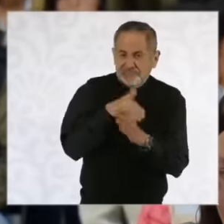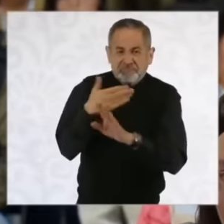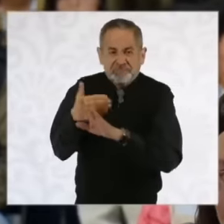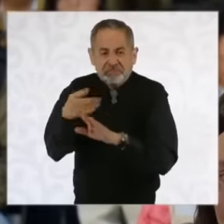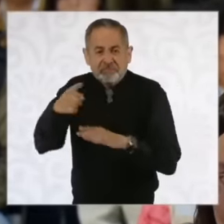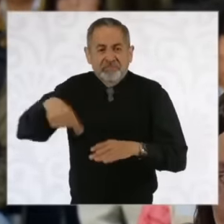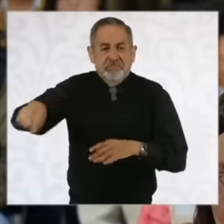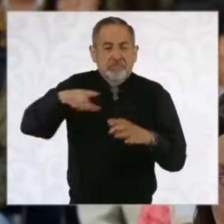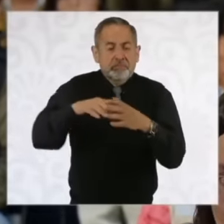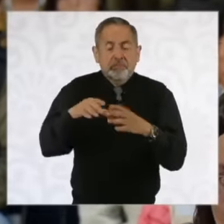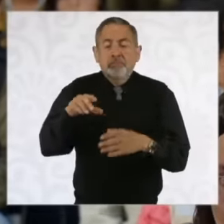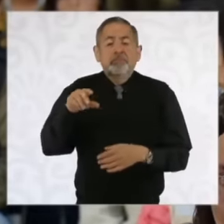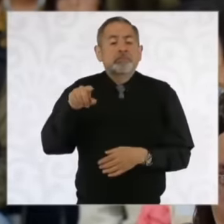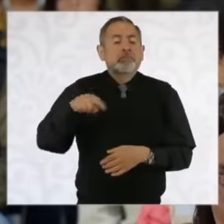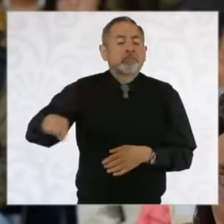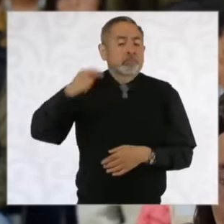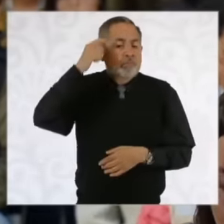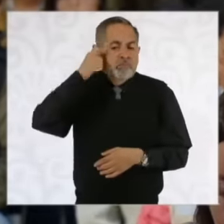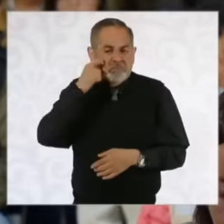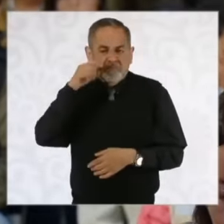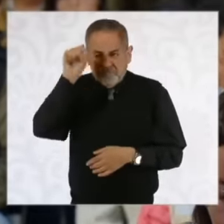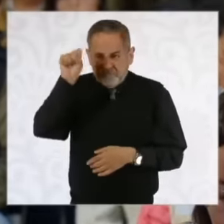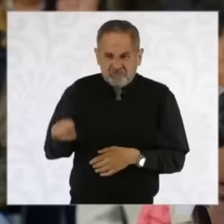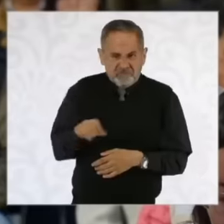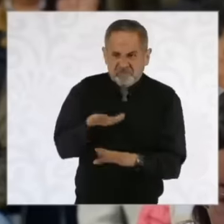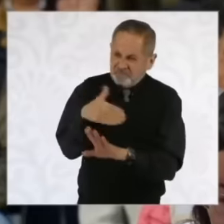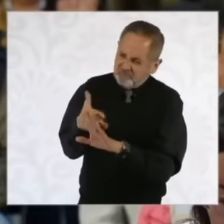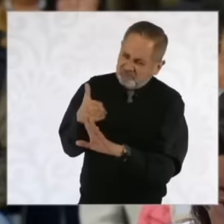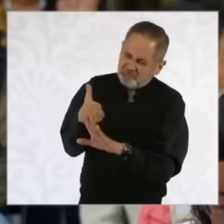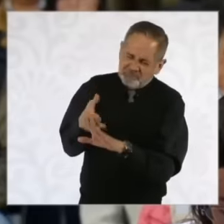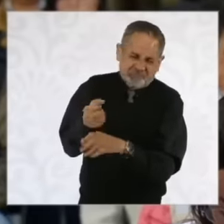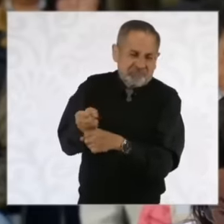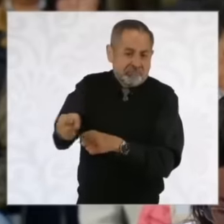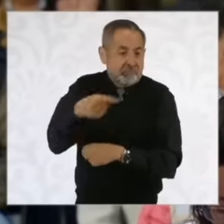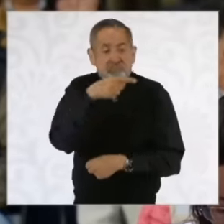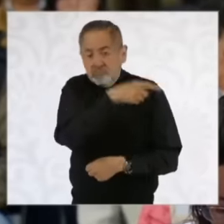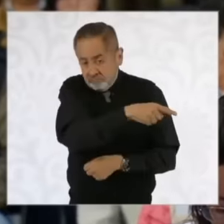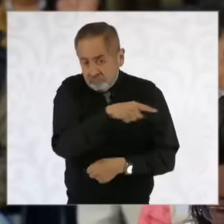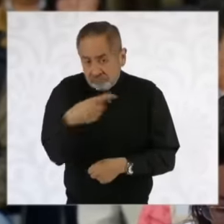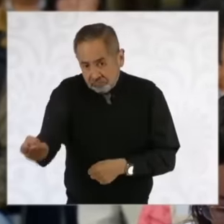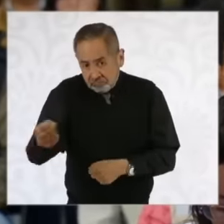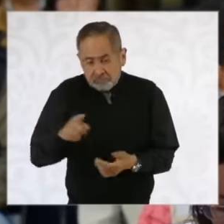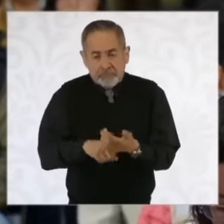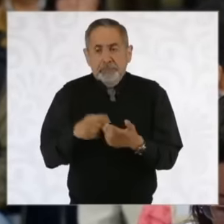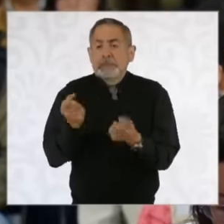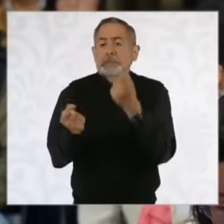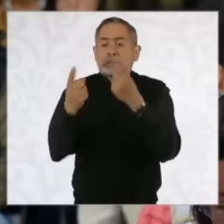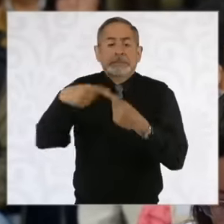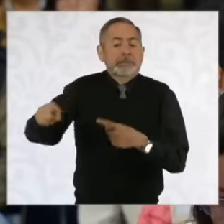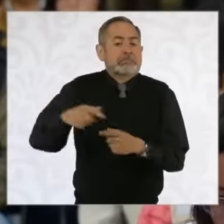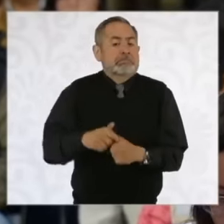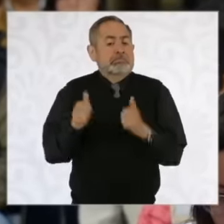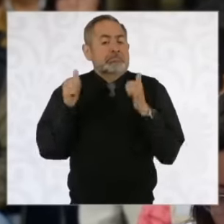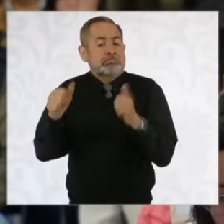of the Sierra del Sur of warrior eh even survivors of the Aguas Blancas massacre